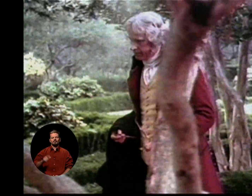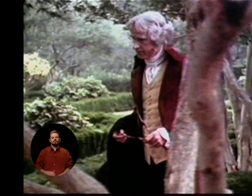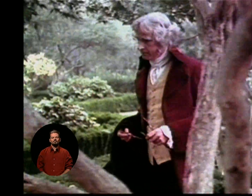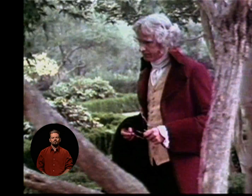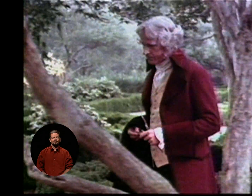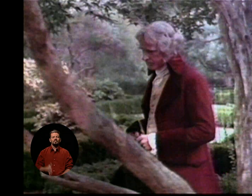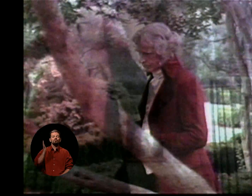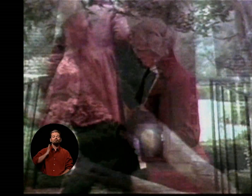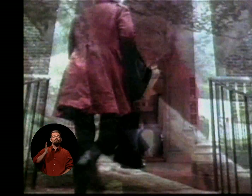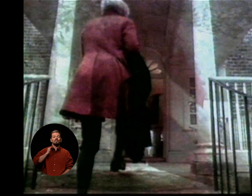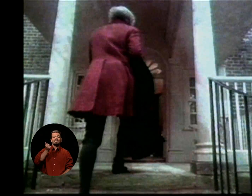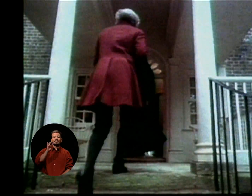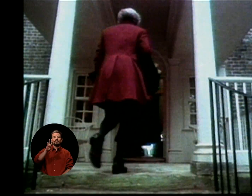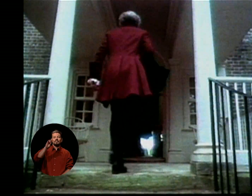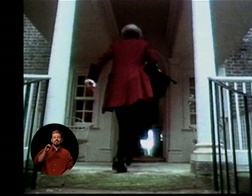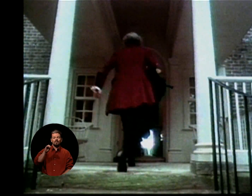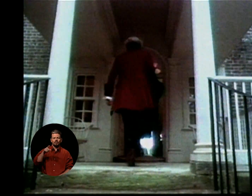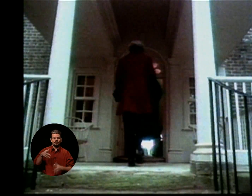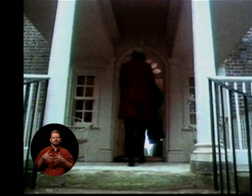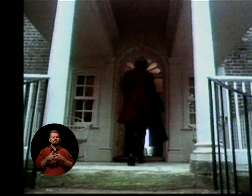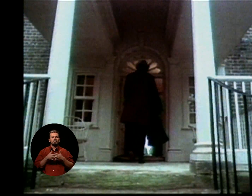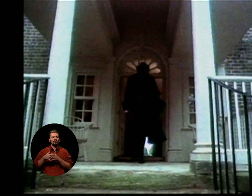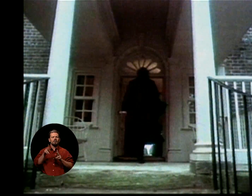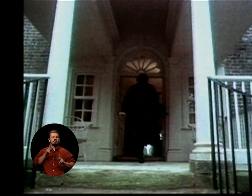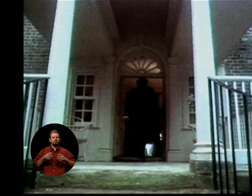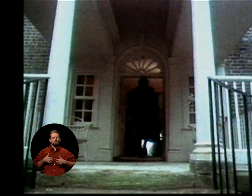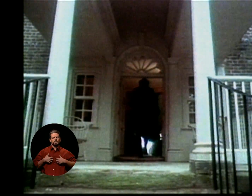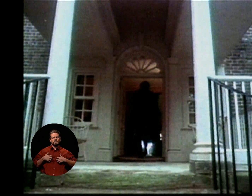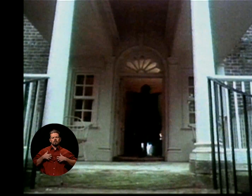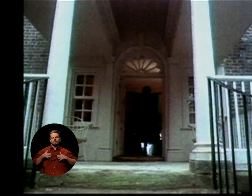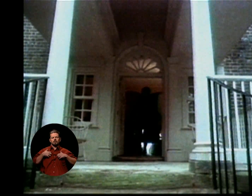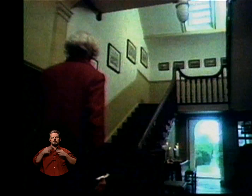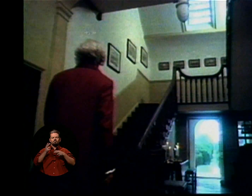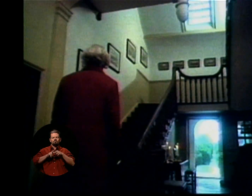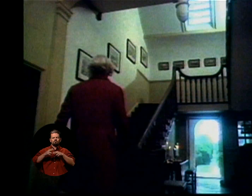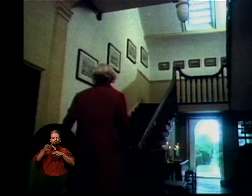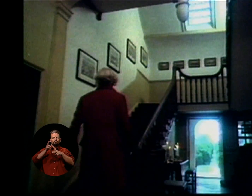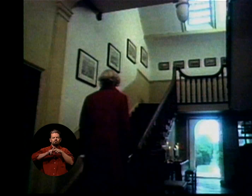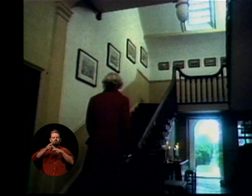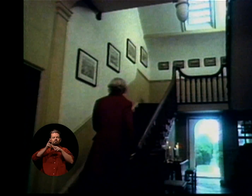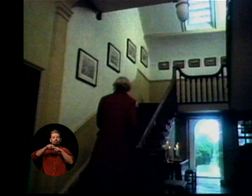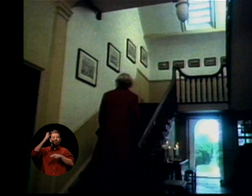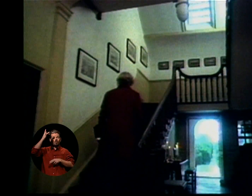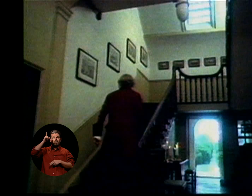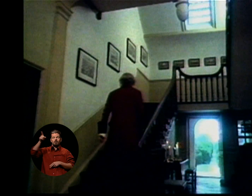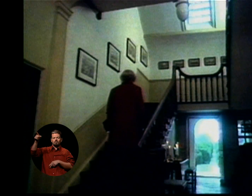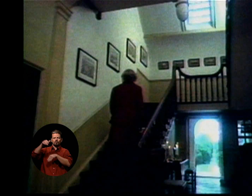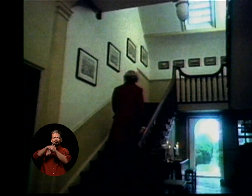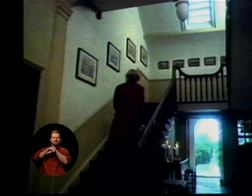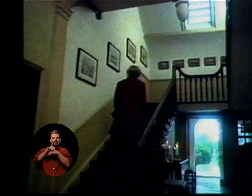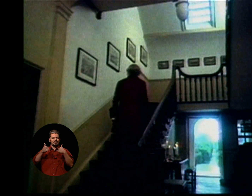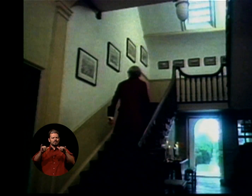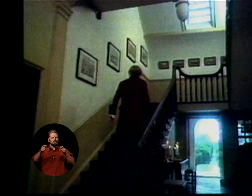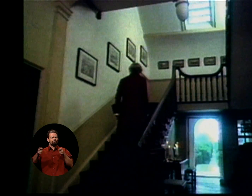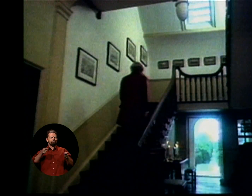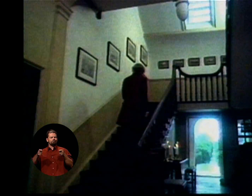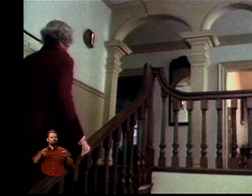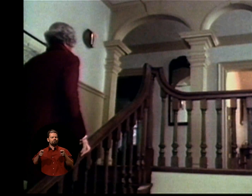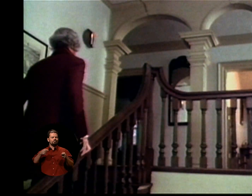AS HOSTILITY TOWARD BRITAIN AND HER POLICIES ESCALATED IN THE AMERICAN COLONIES, JEFFERSON FELT THE NEED TO PUT ON PAPER